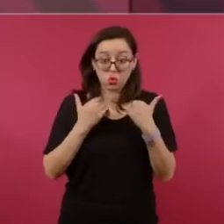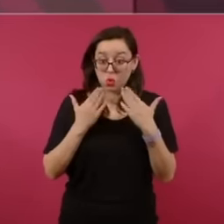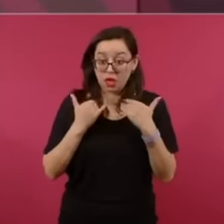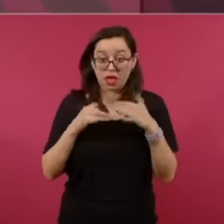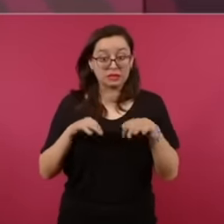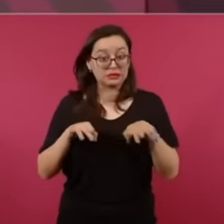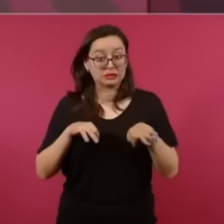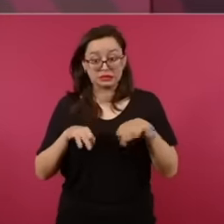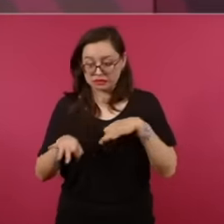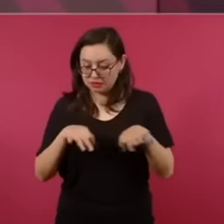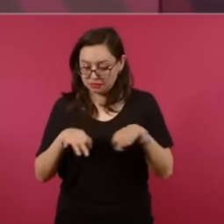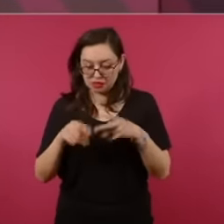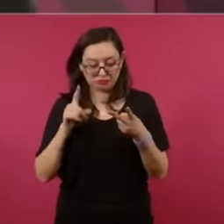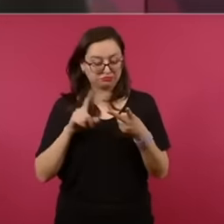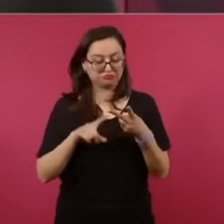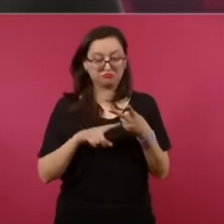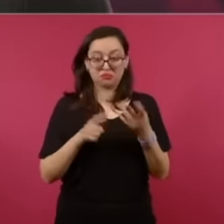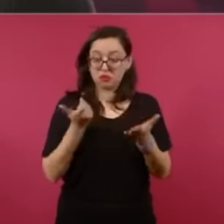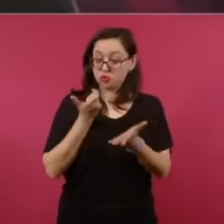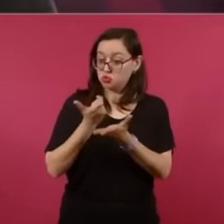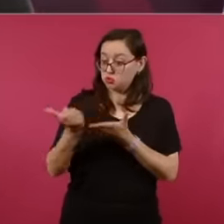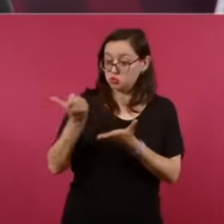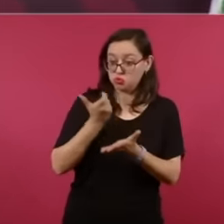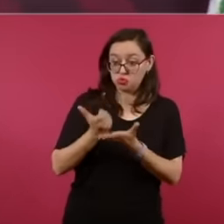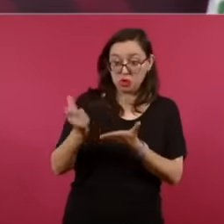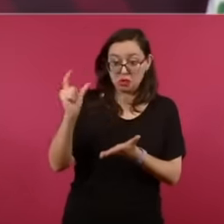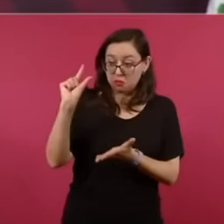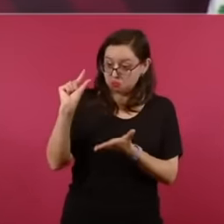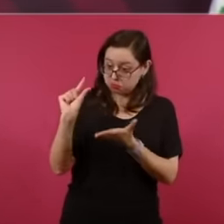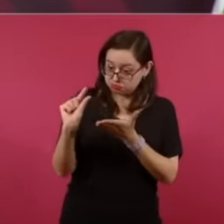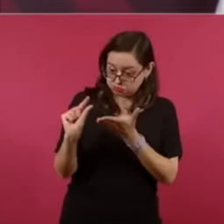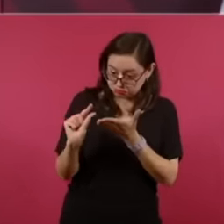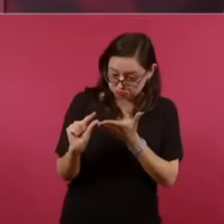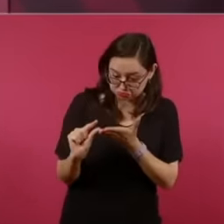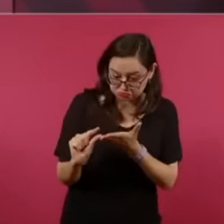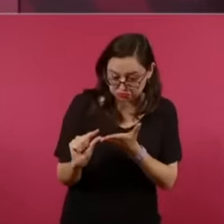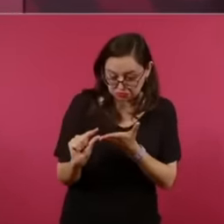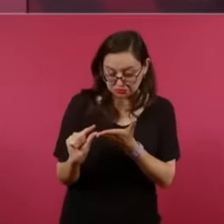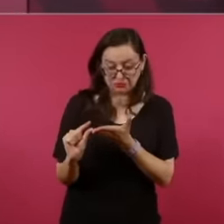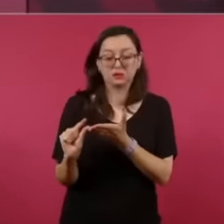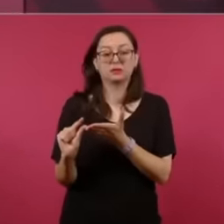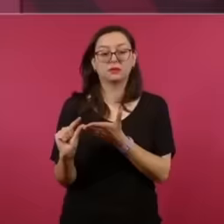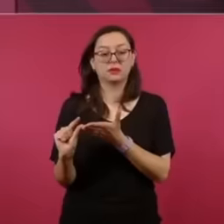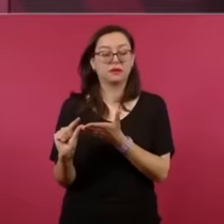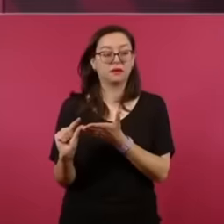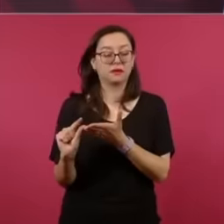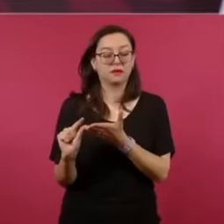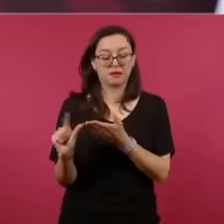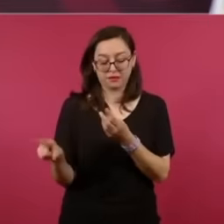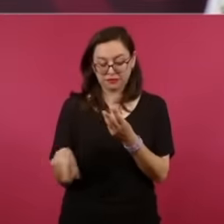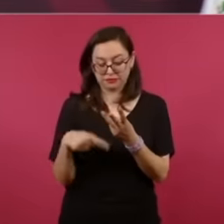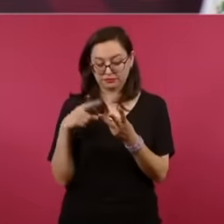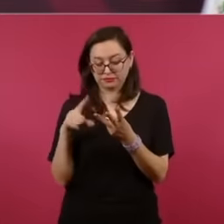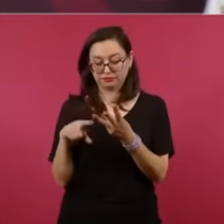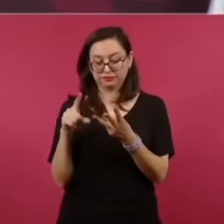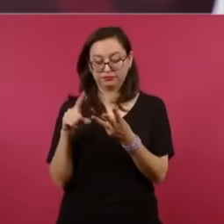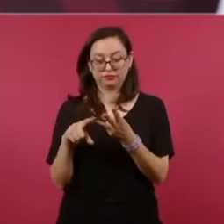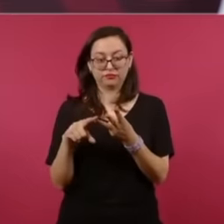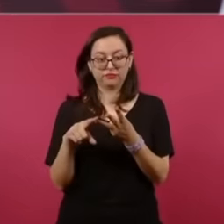do not increase, if there is no